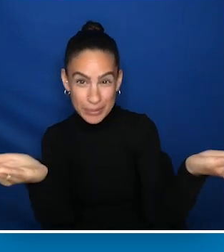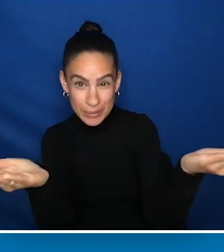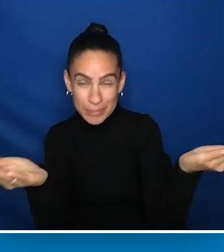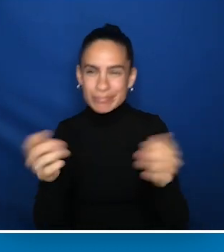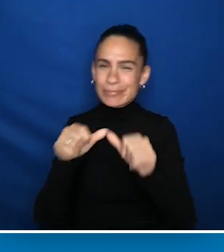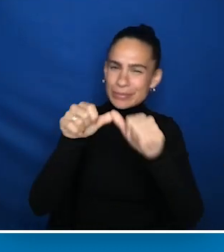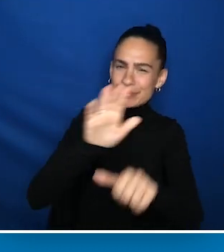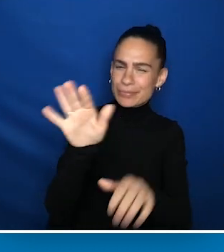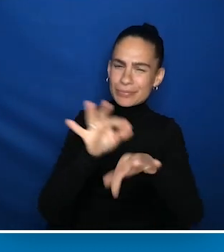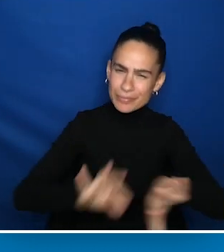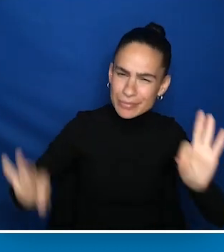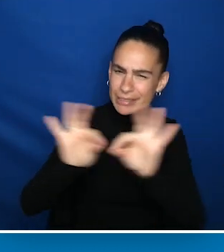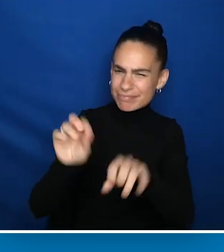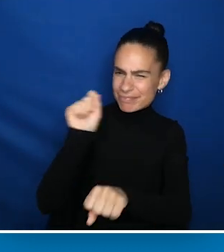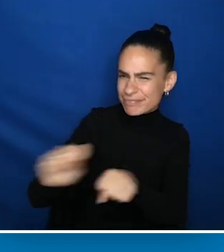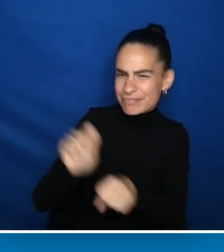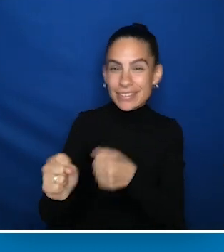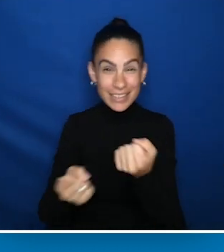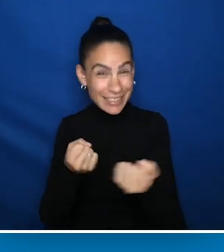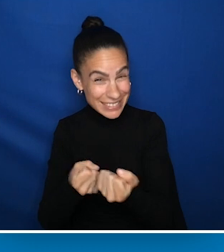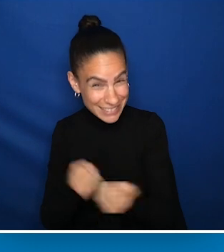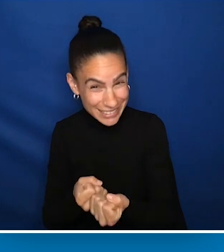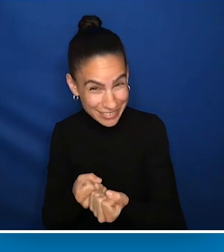as you continue your critically important work and advocacy.